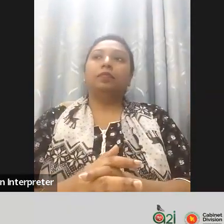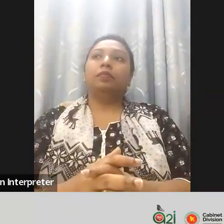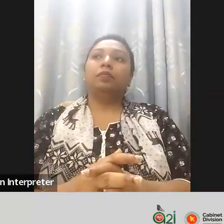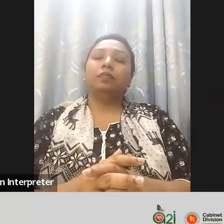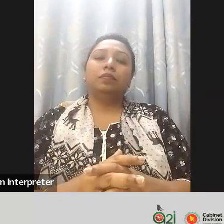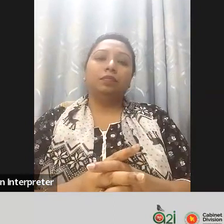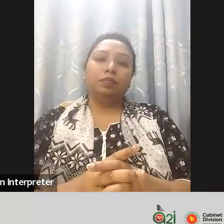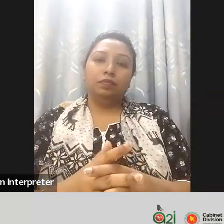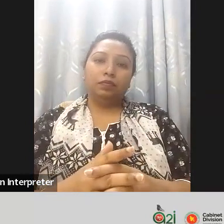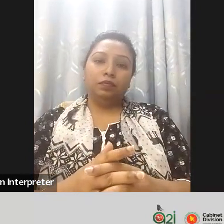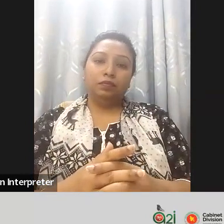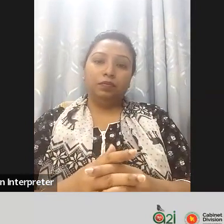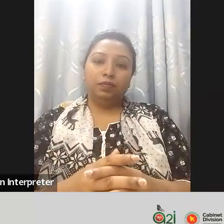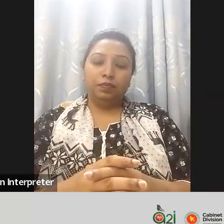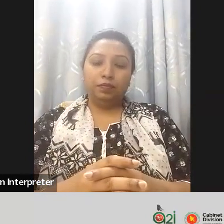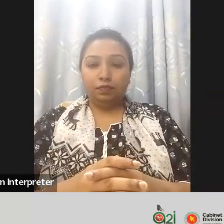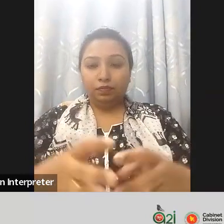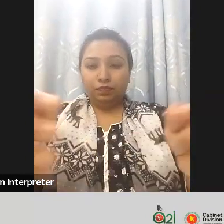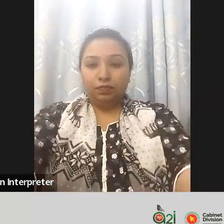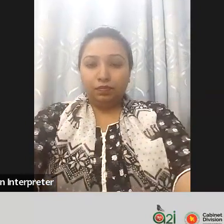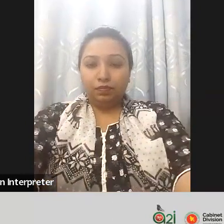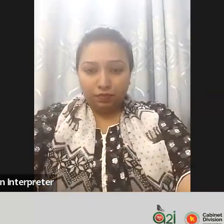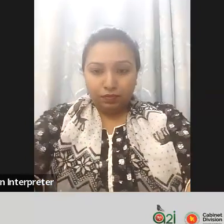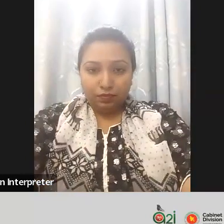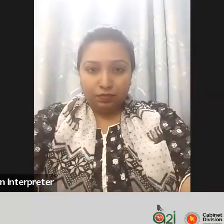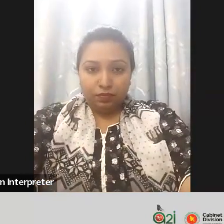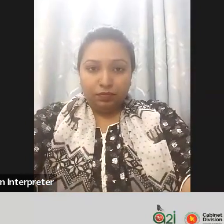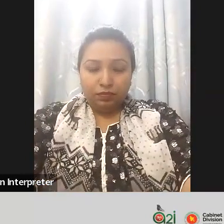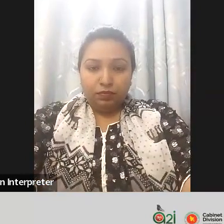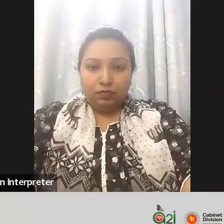for devices that are being developed within the country and also that are being imported.